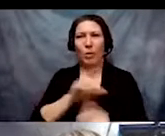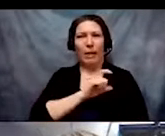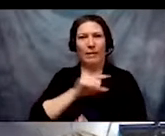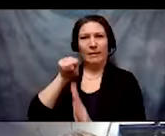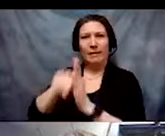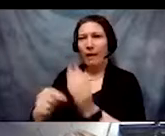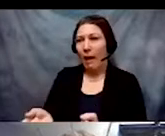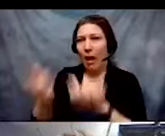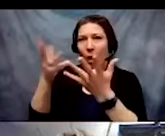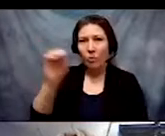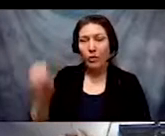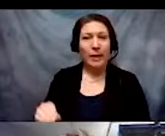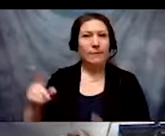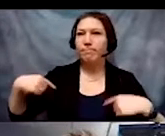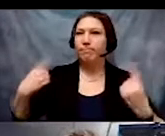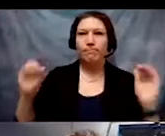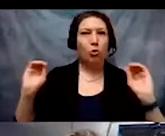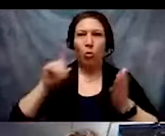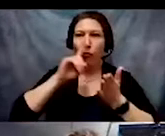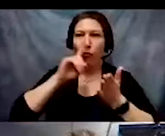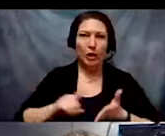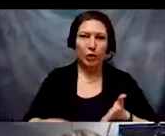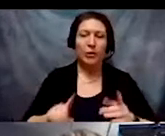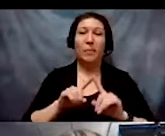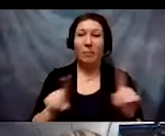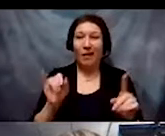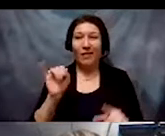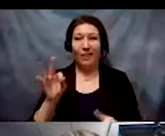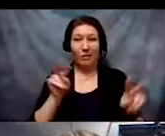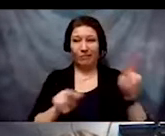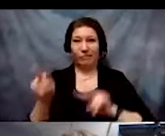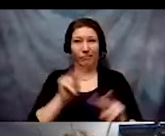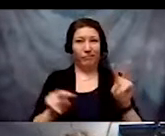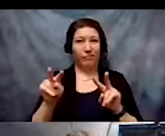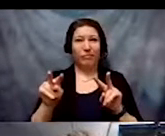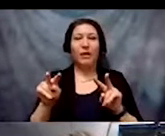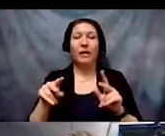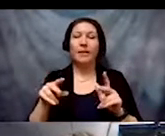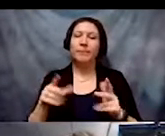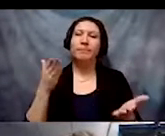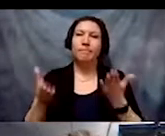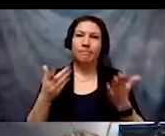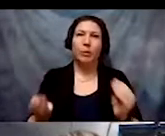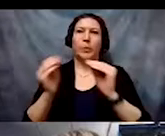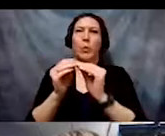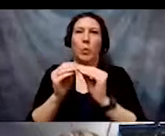but we can say that it is likely a higher rate than if just having a disability or